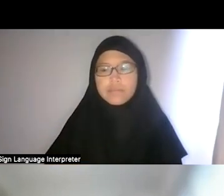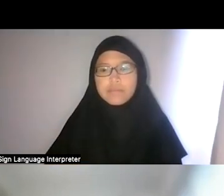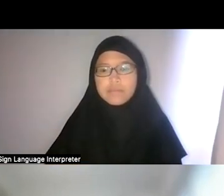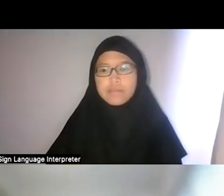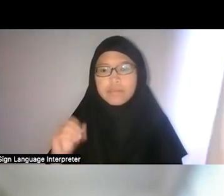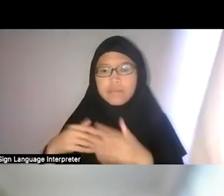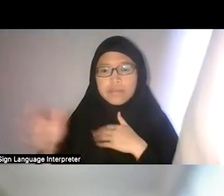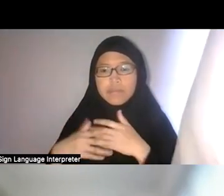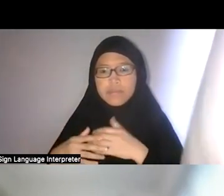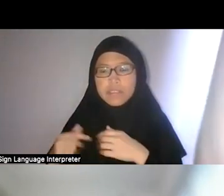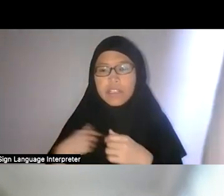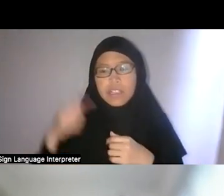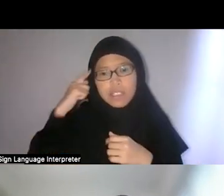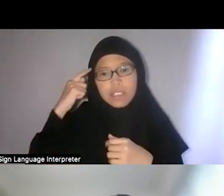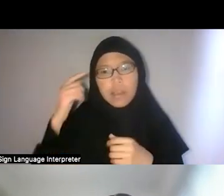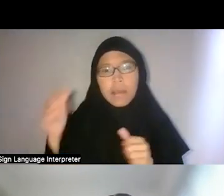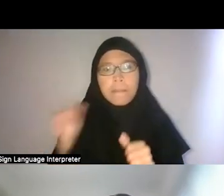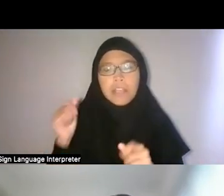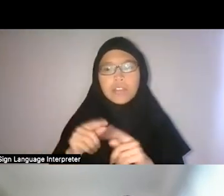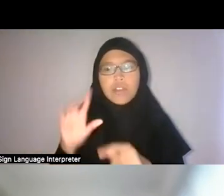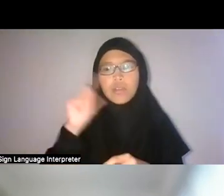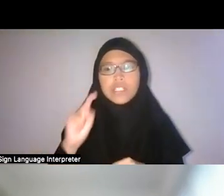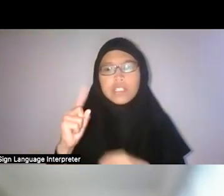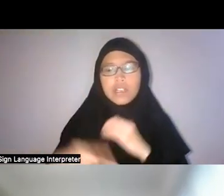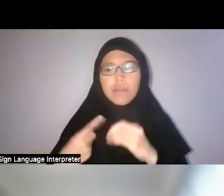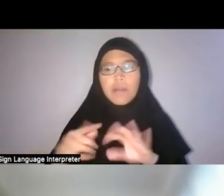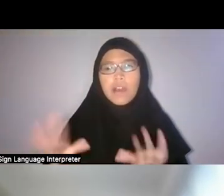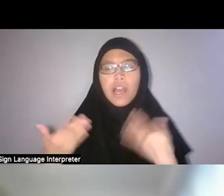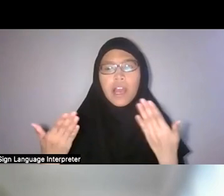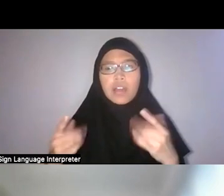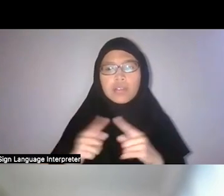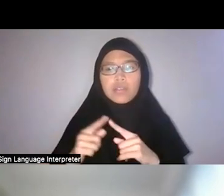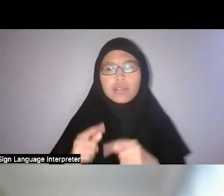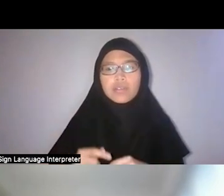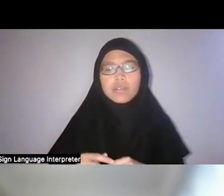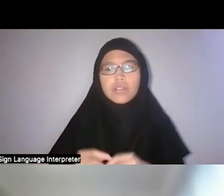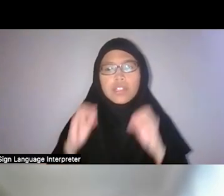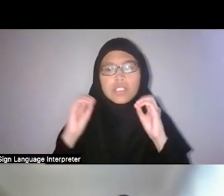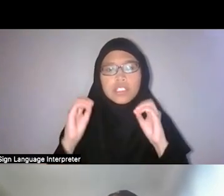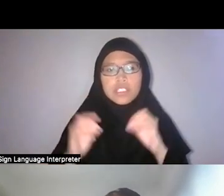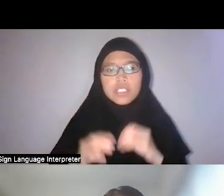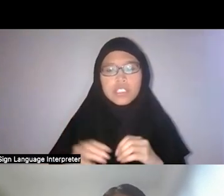So, I think, back to your question on how to teach environmental history,